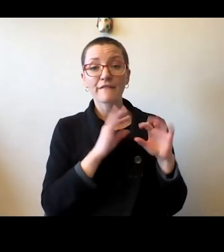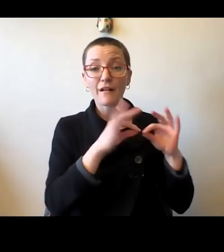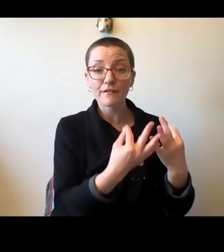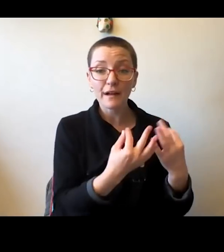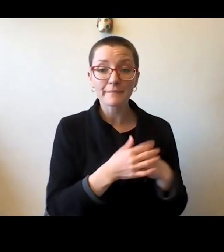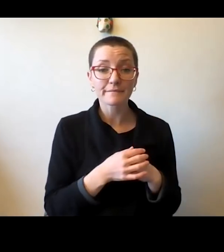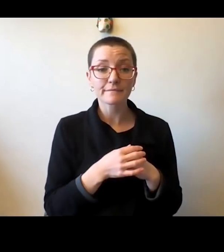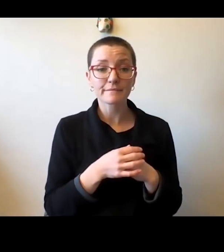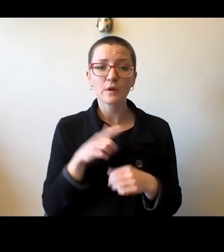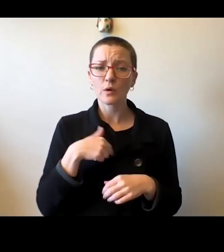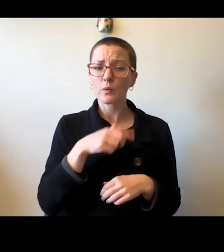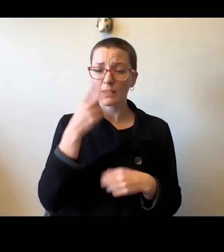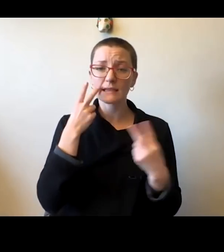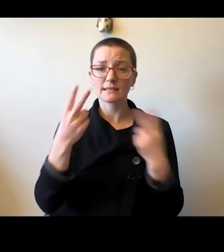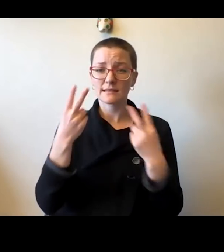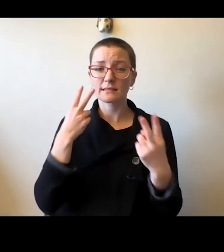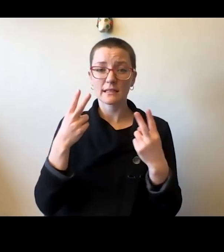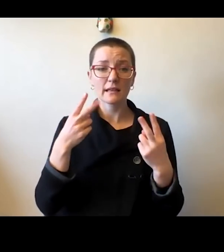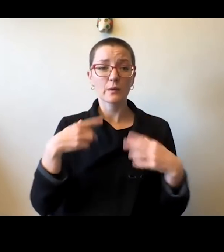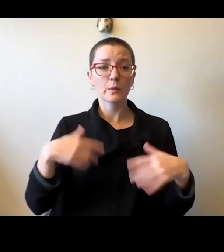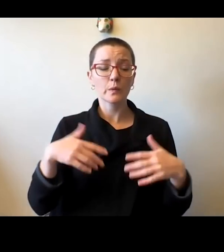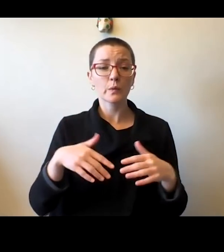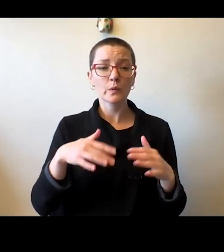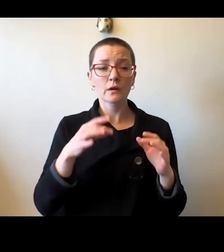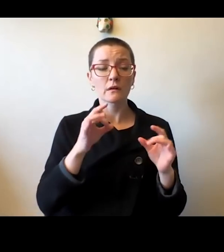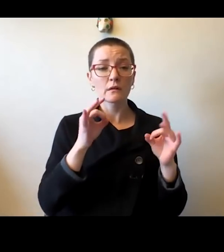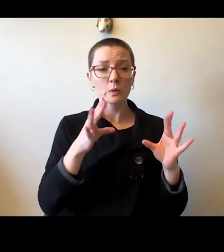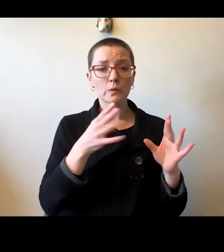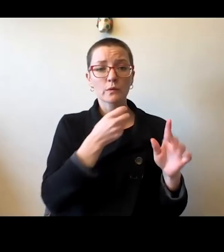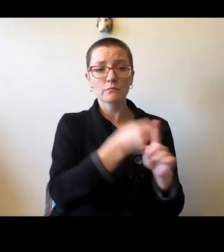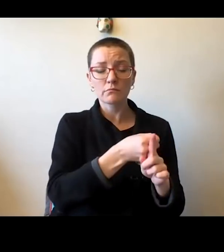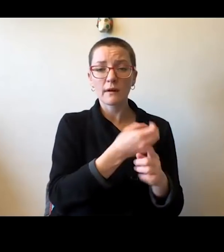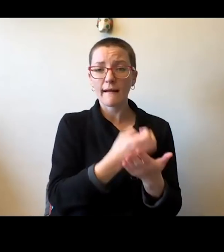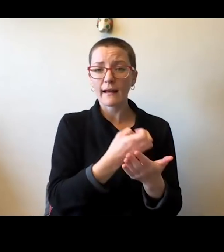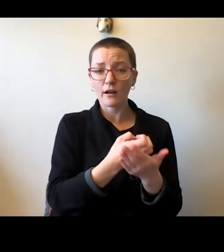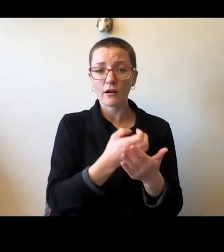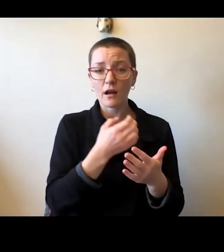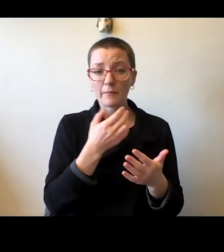We see the devastation and the lasting economic impact on those in our community.